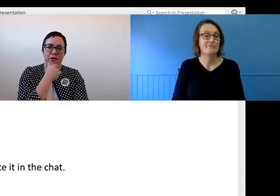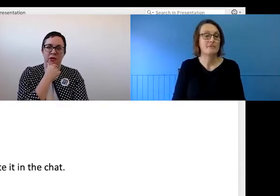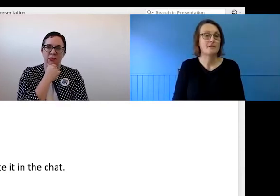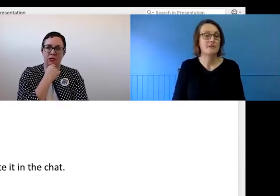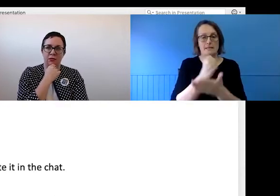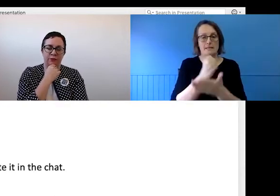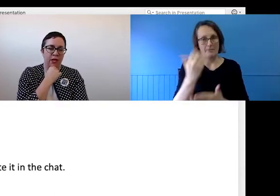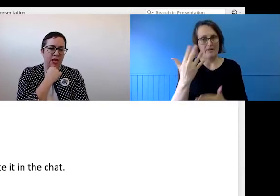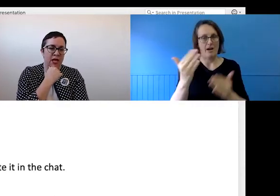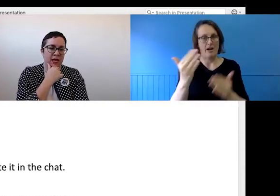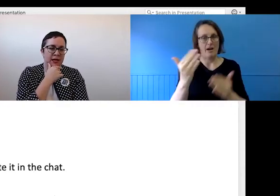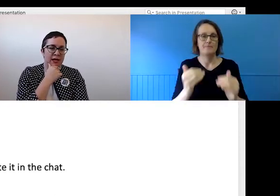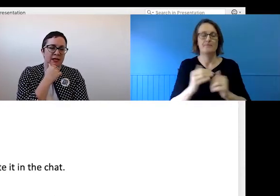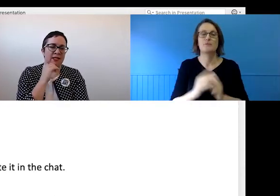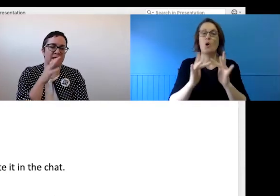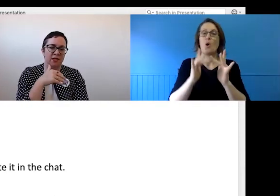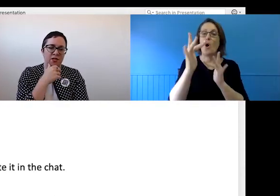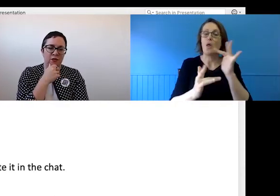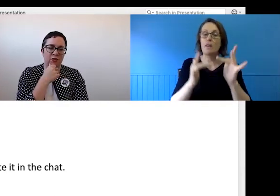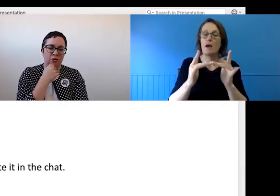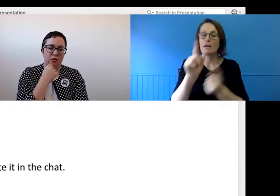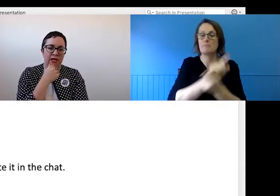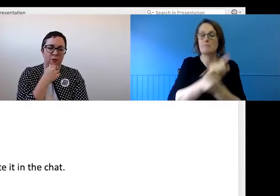This is another useful tool that we can put